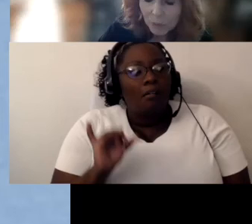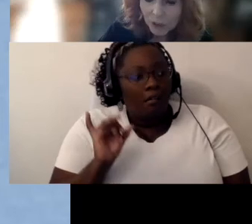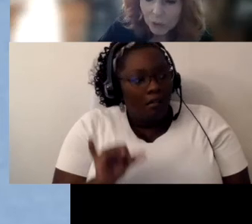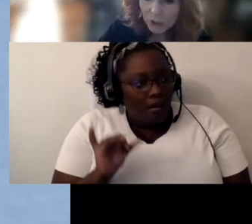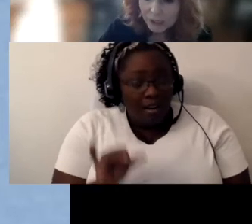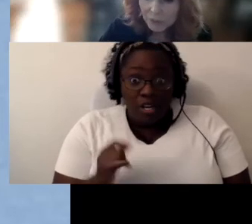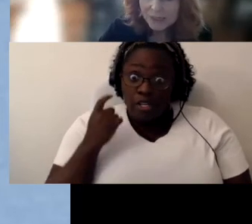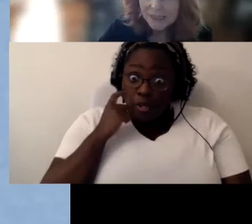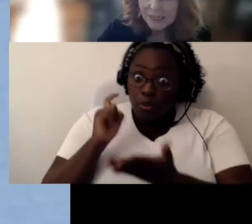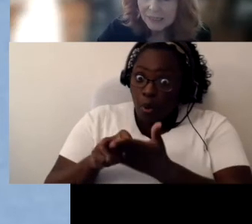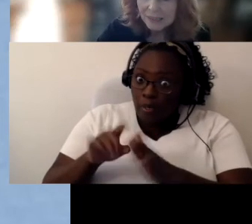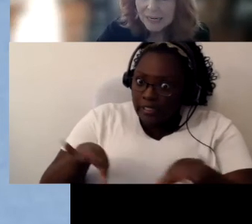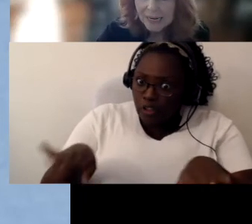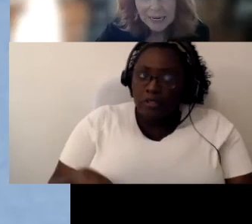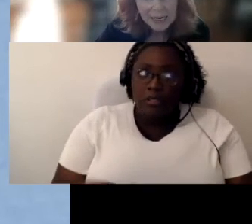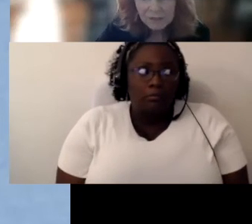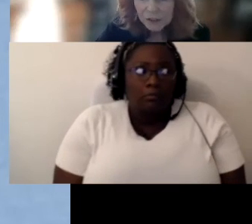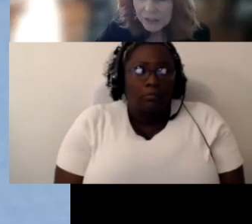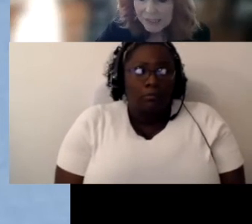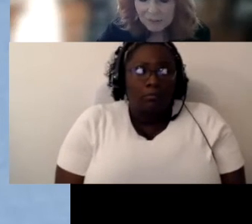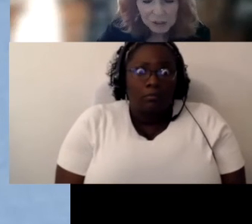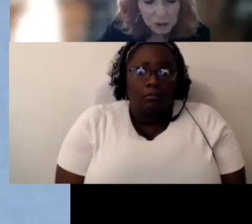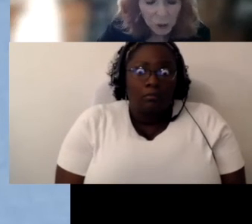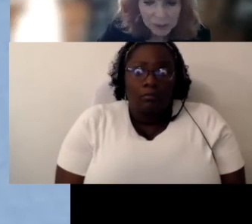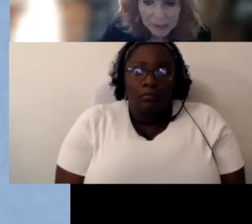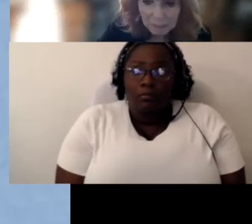when you're working with these kids. If you, if there's no response. If they don’t seem